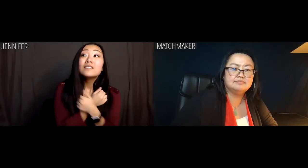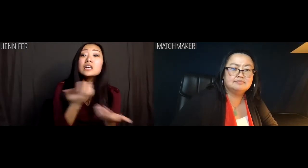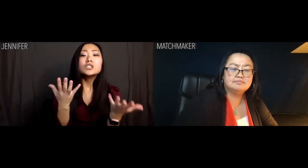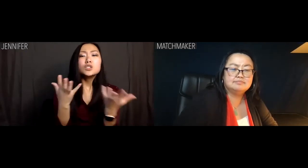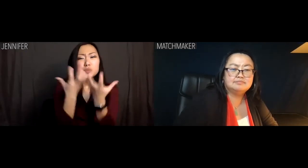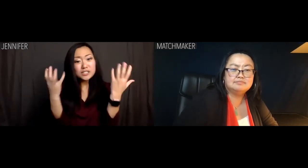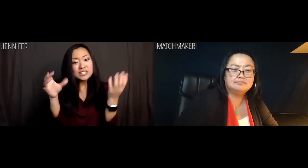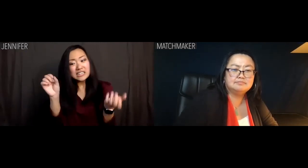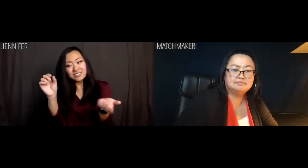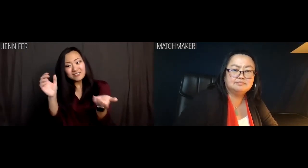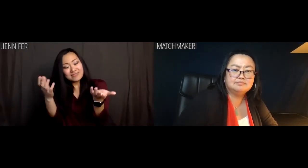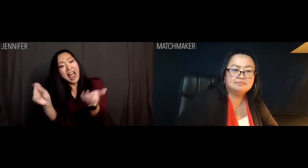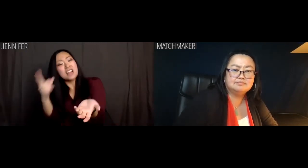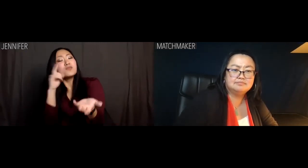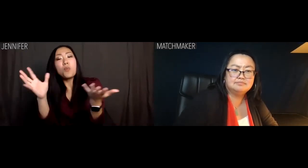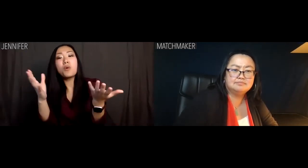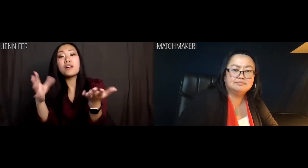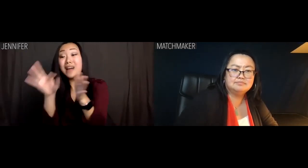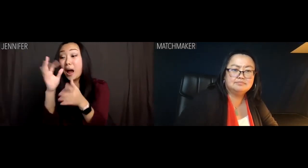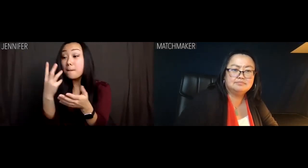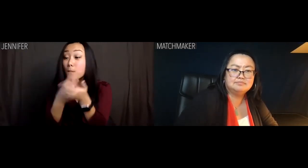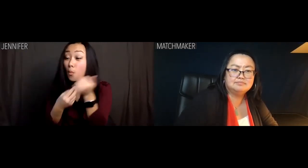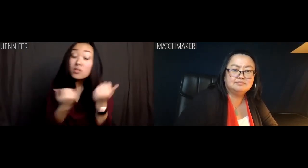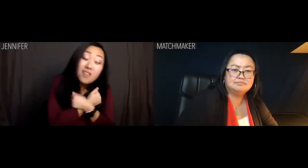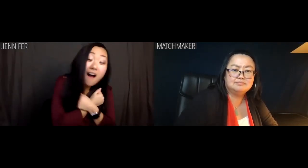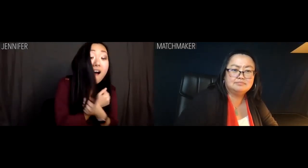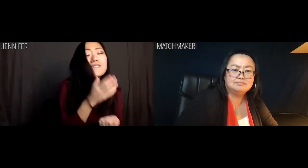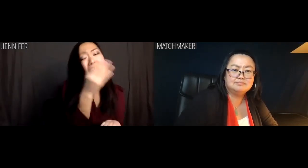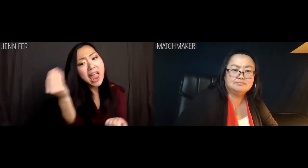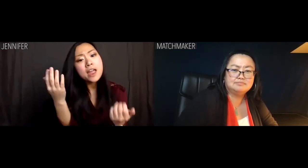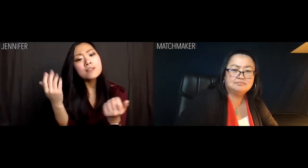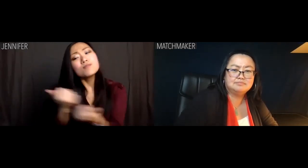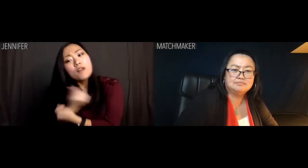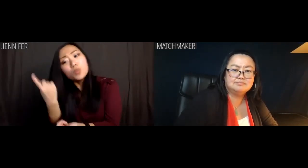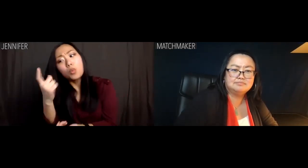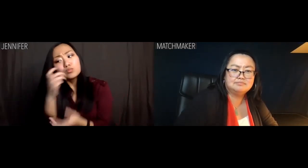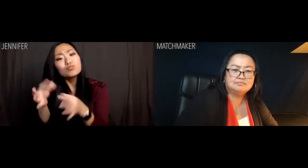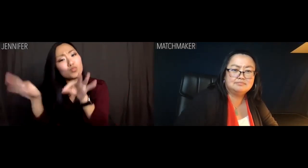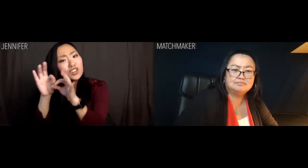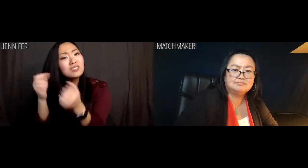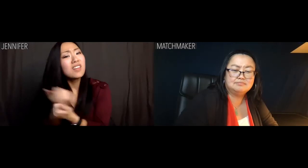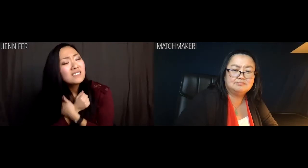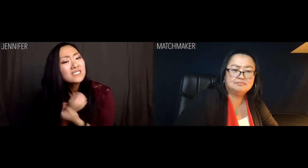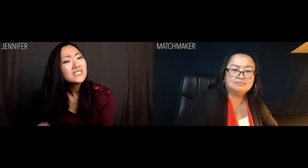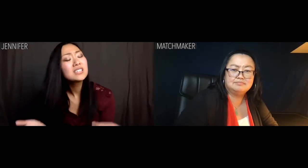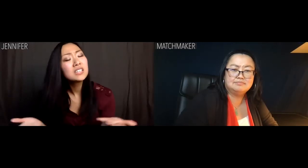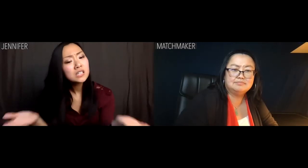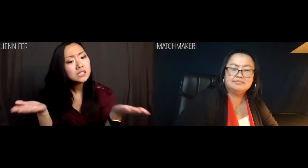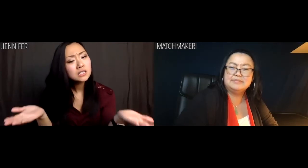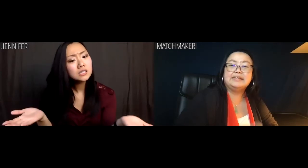Is it too much to ask to both find love and love someone worth loving?